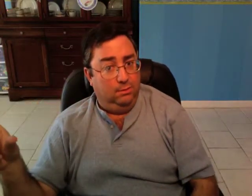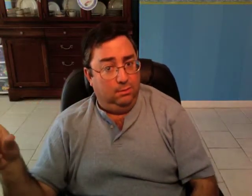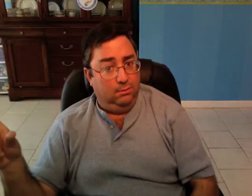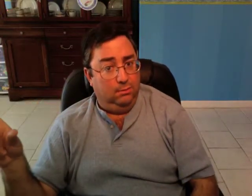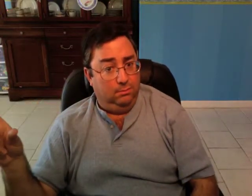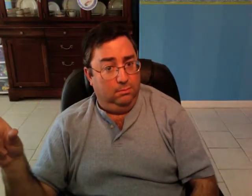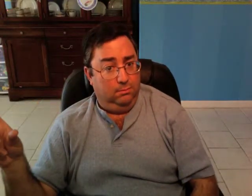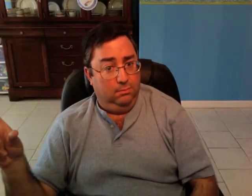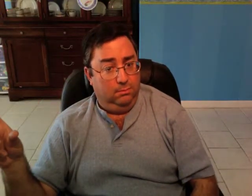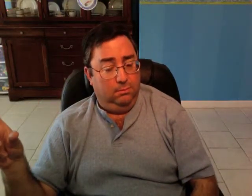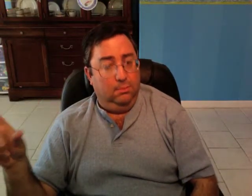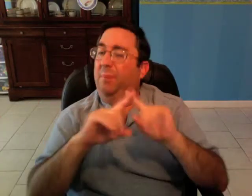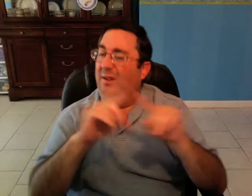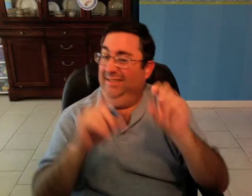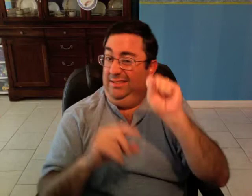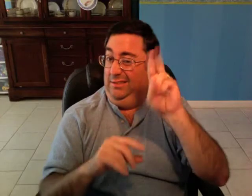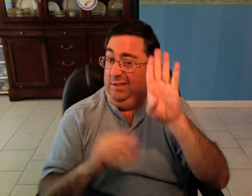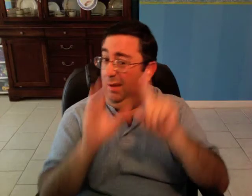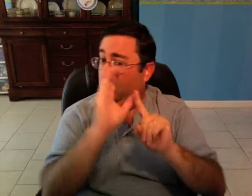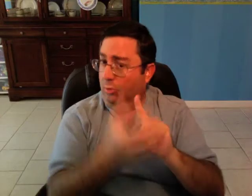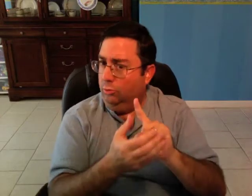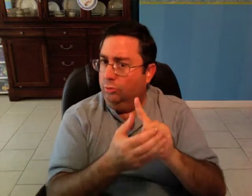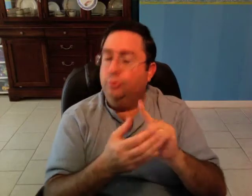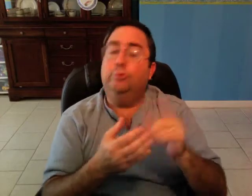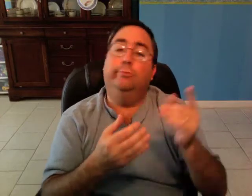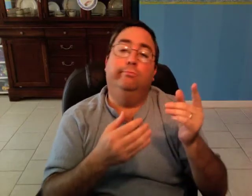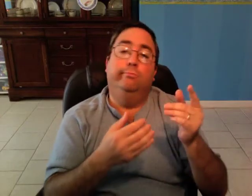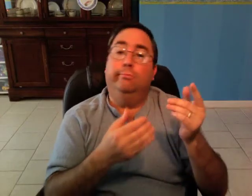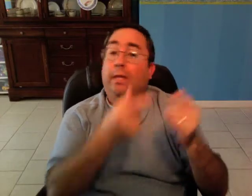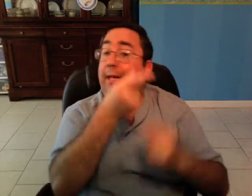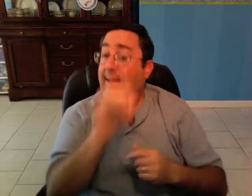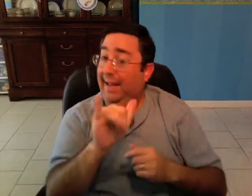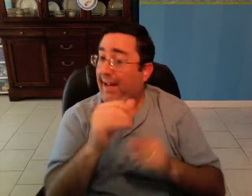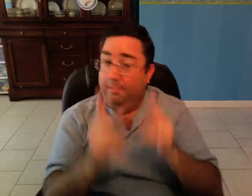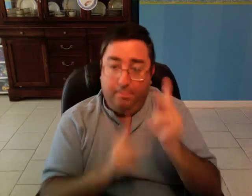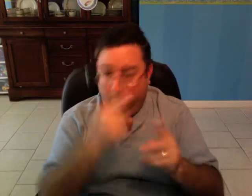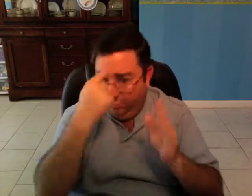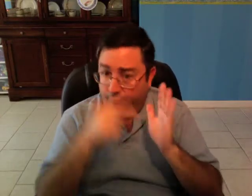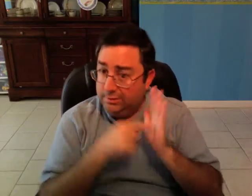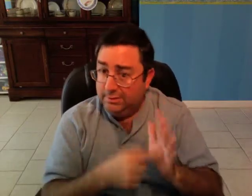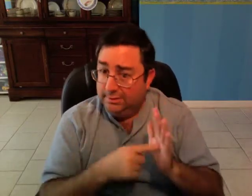But in subcultures, like Gay people for example,